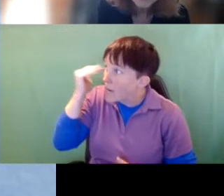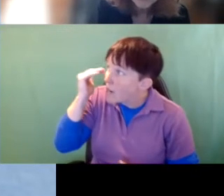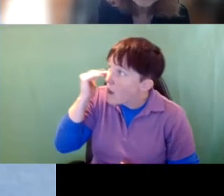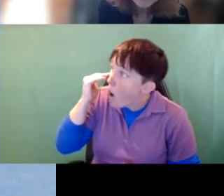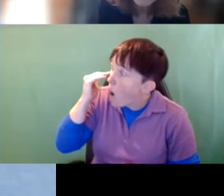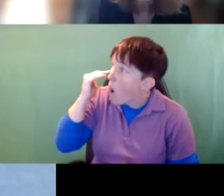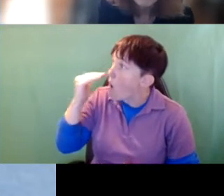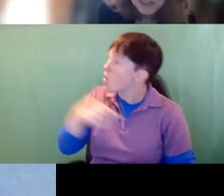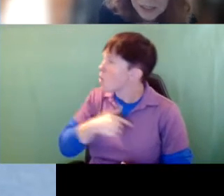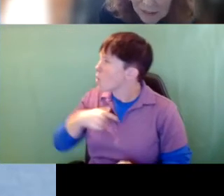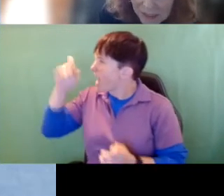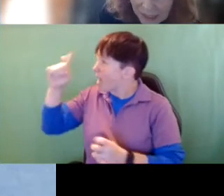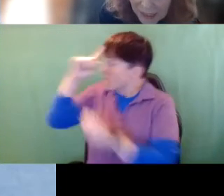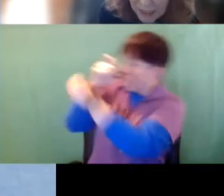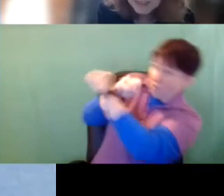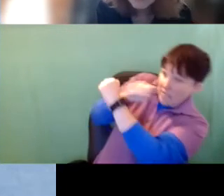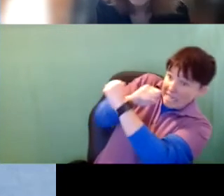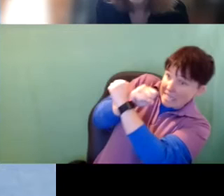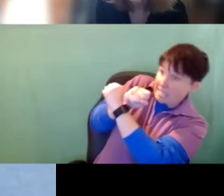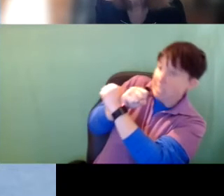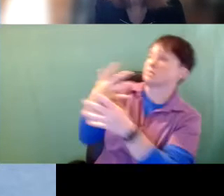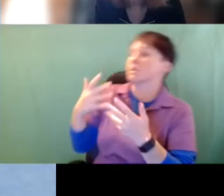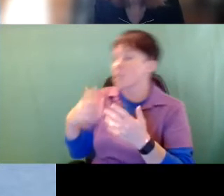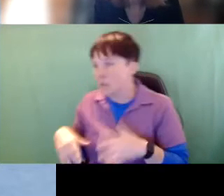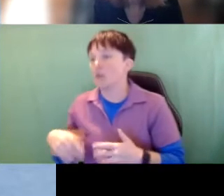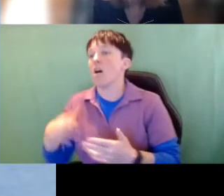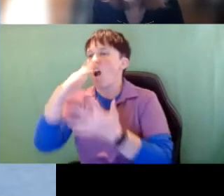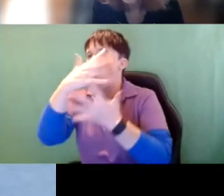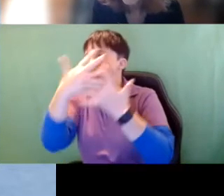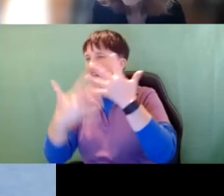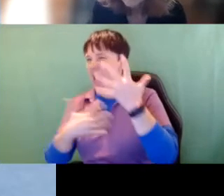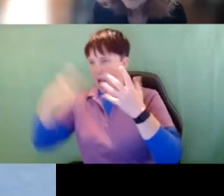that we have to defend ourself again and all of that our brain is doing